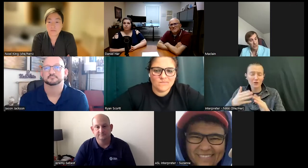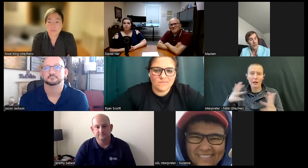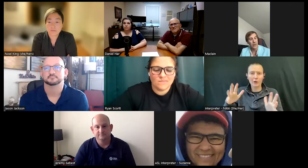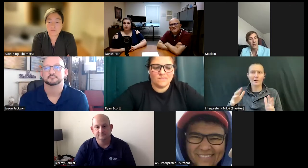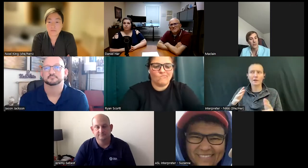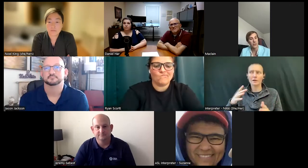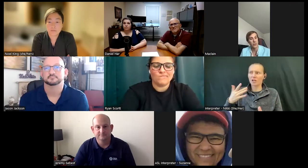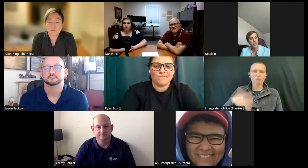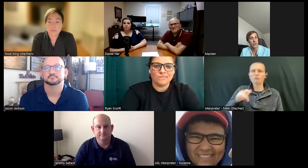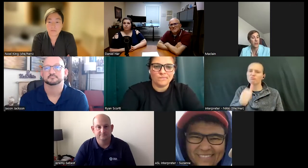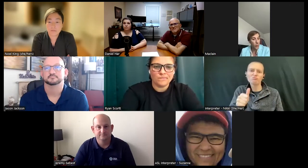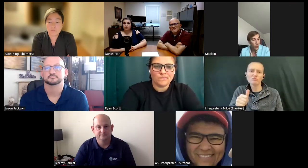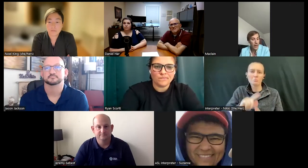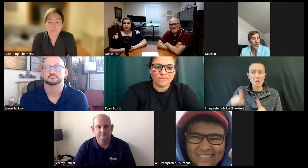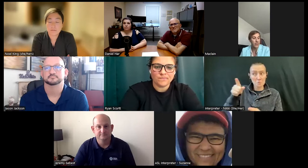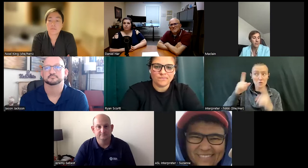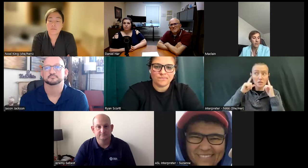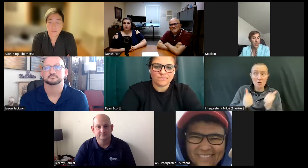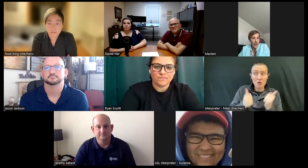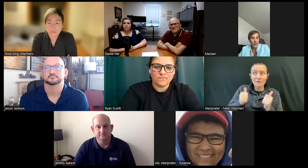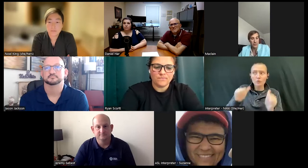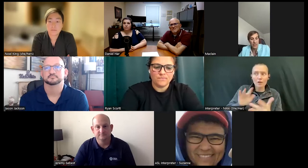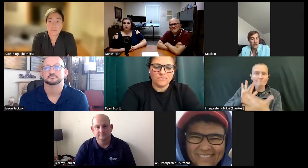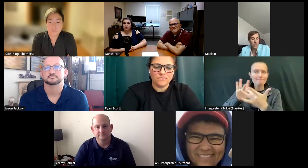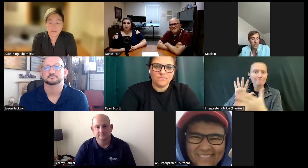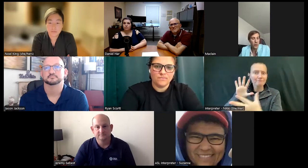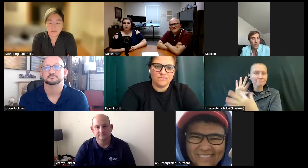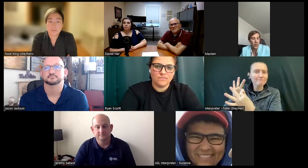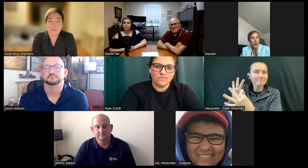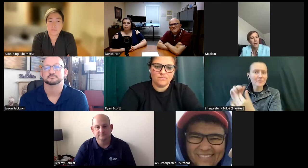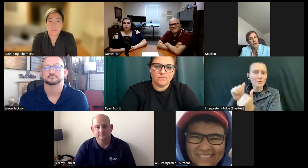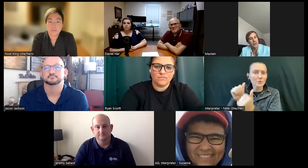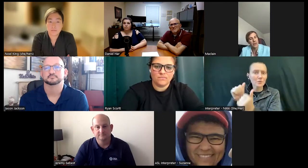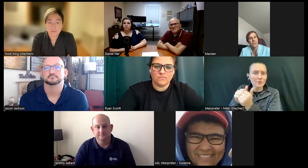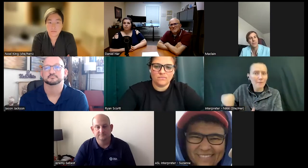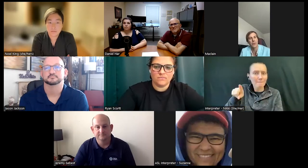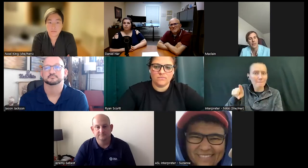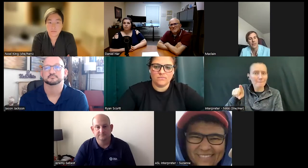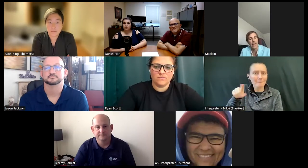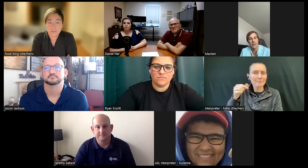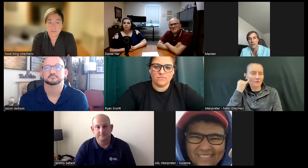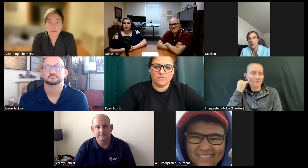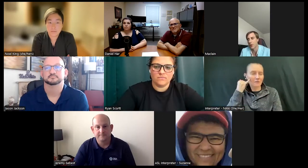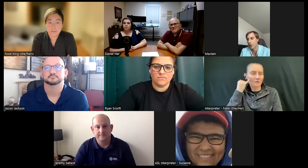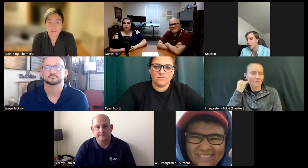hearing loss you can do it in a way that if it speaks to you then probably other people will connect, So you let me rent out the venue for free and didn't charge